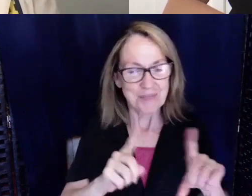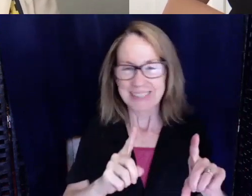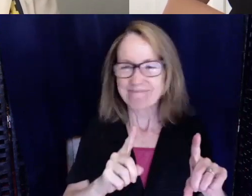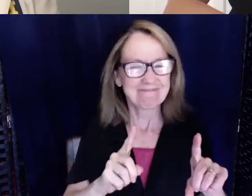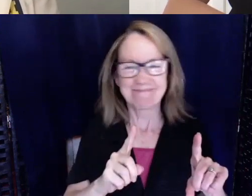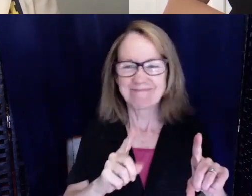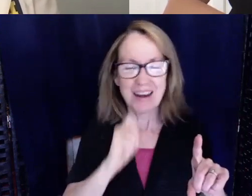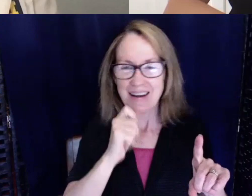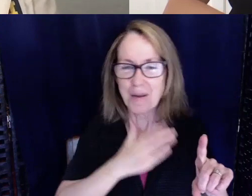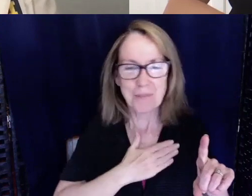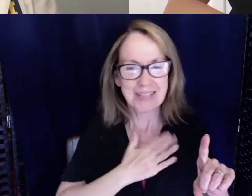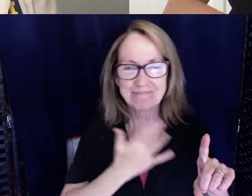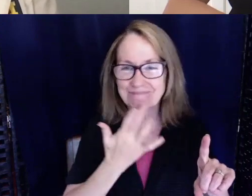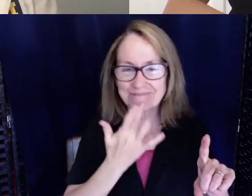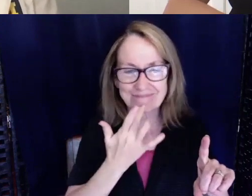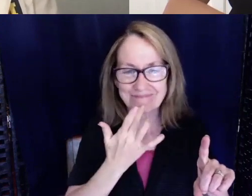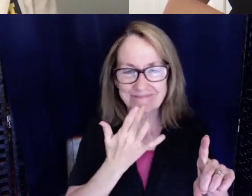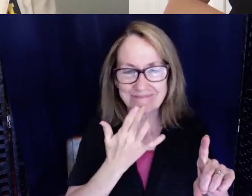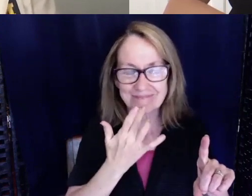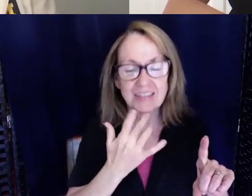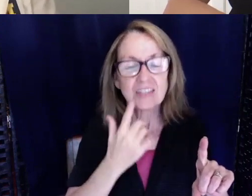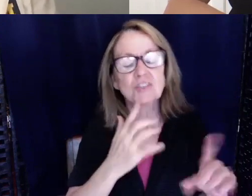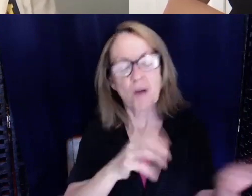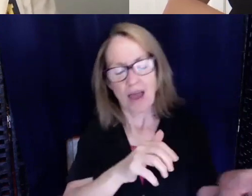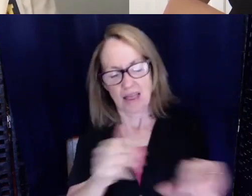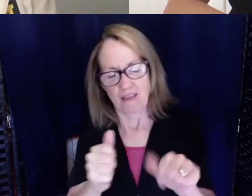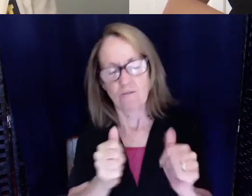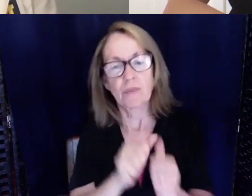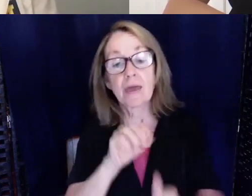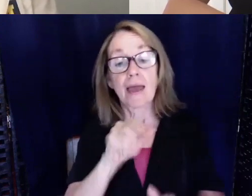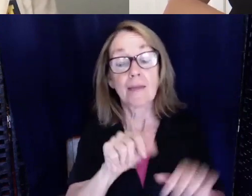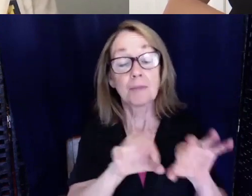so I left with a master's degree and ended up working at University of